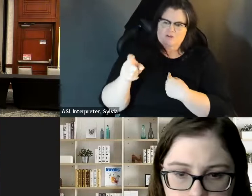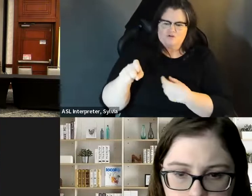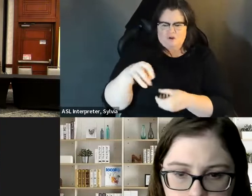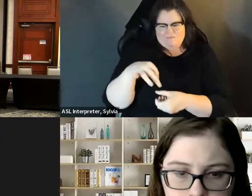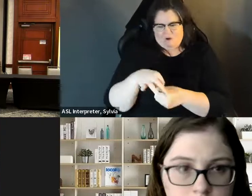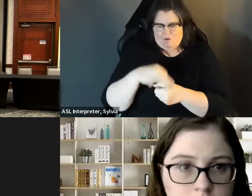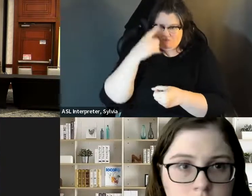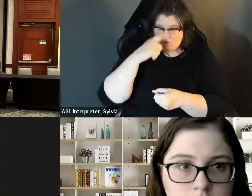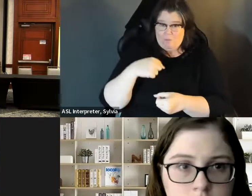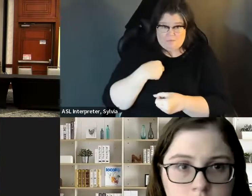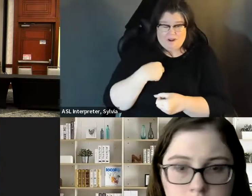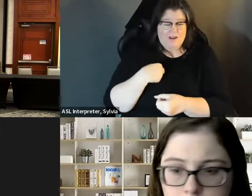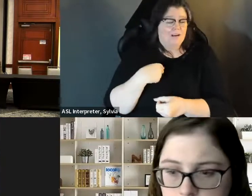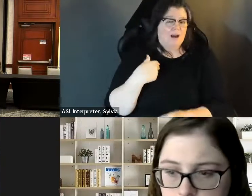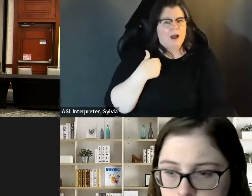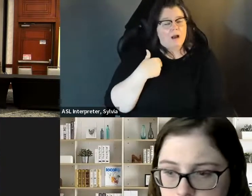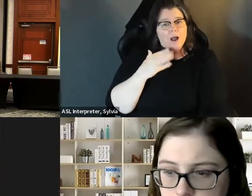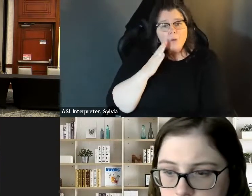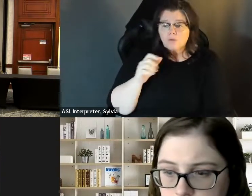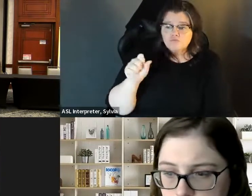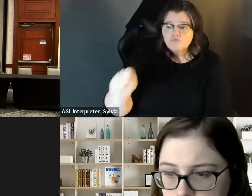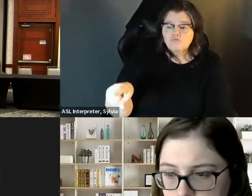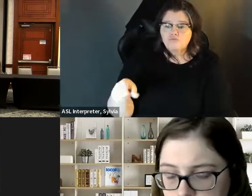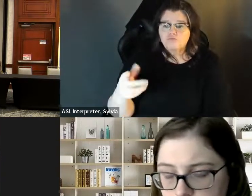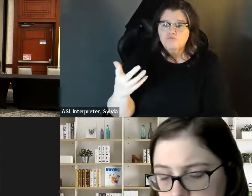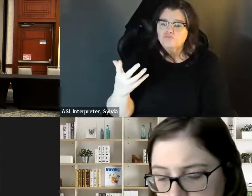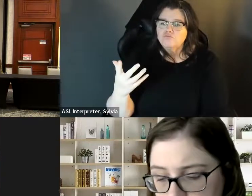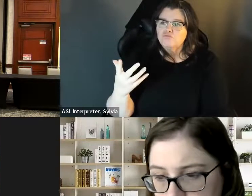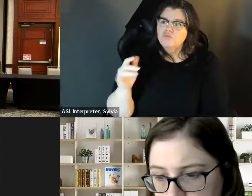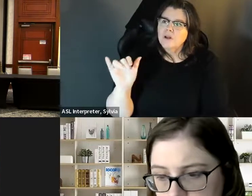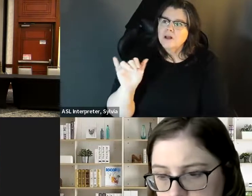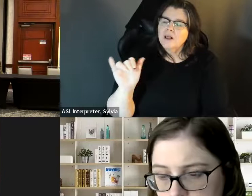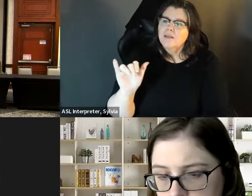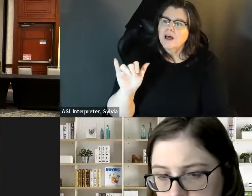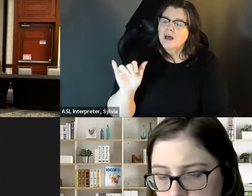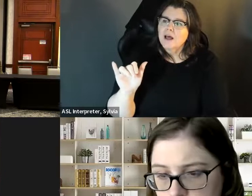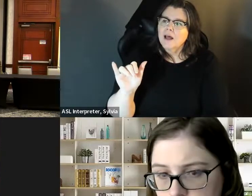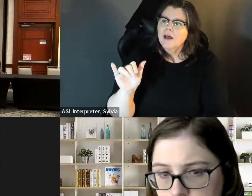» If somebody not in the disability community is asking me why they should vote for me So we personally have some. This is not like if somebody not in the disability community, was asking me why they should vote for me Yeah, first and formless like, Carolyn said earlier, I would ask them in a Well, you know what's important I would hope I had that conversation first and if I know